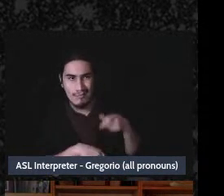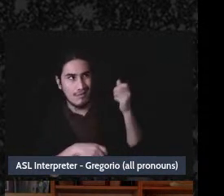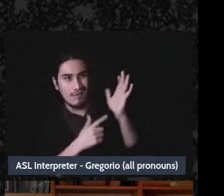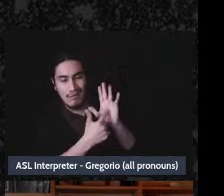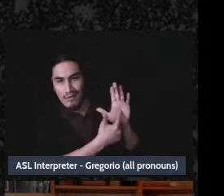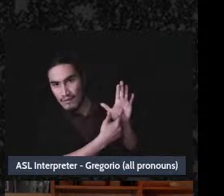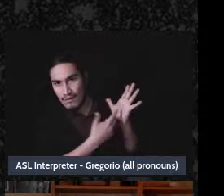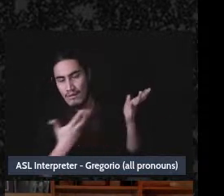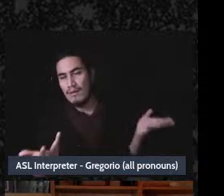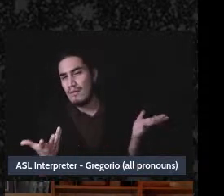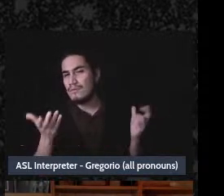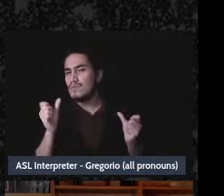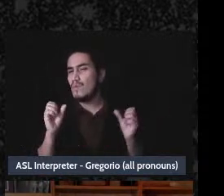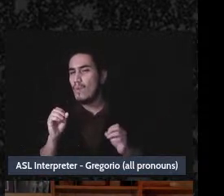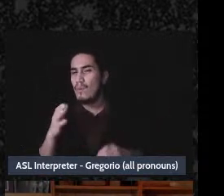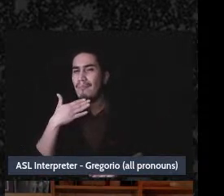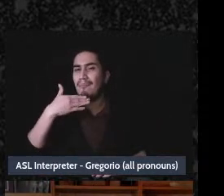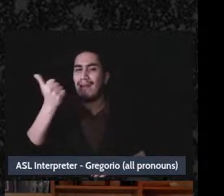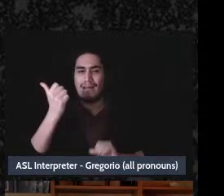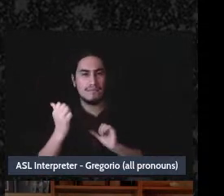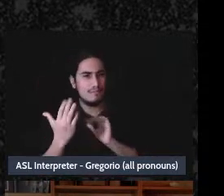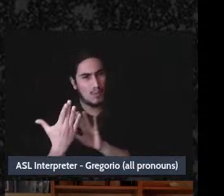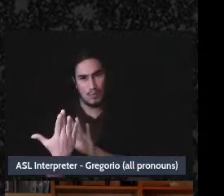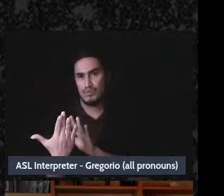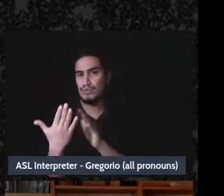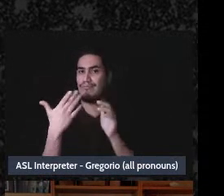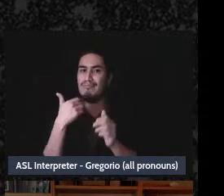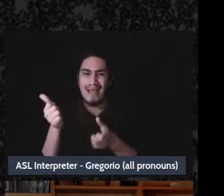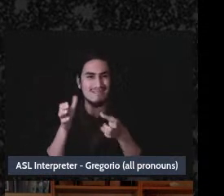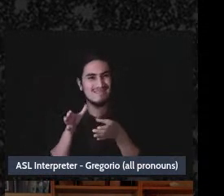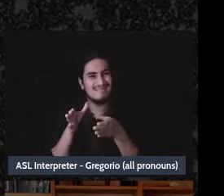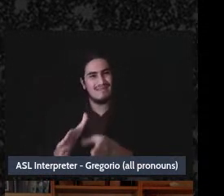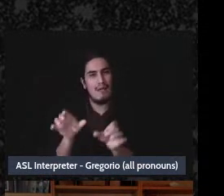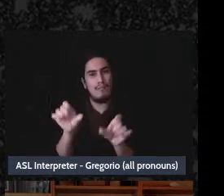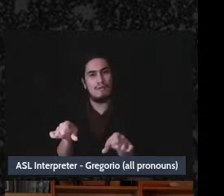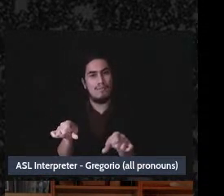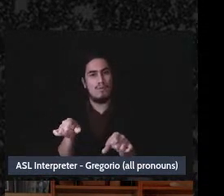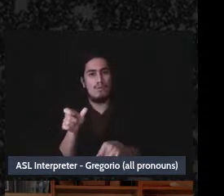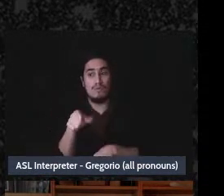What's the best method possible so that others don't have to take on the